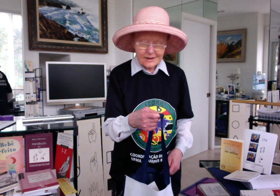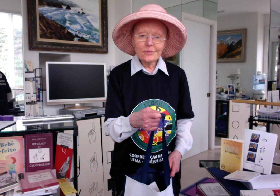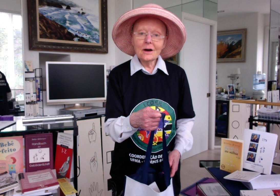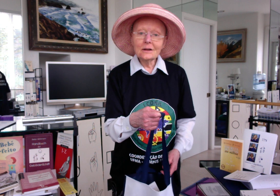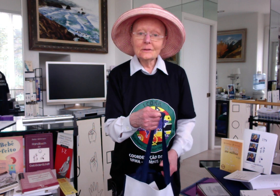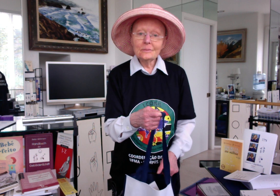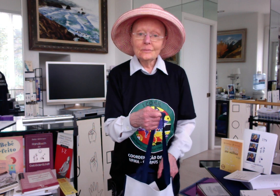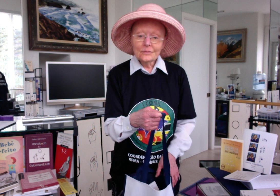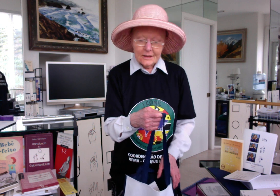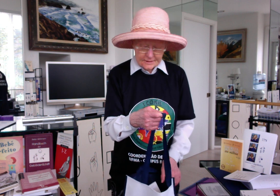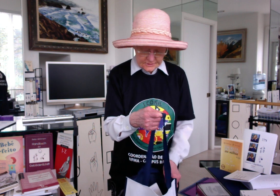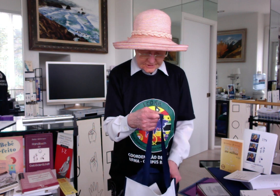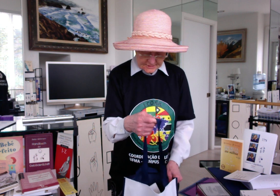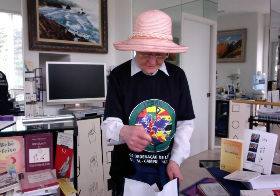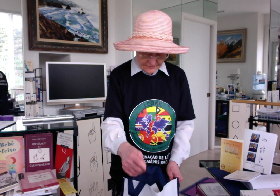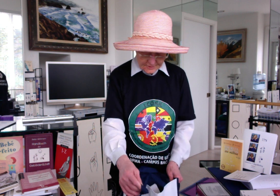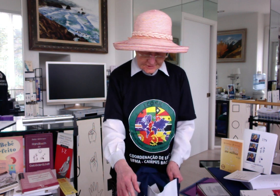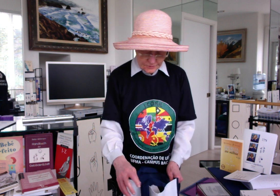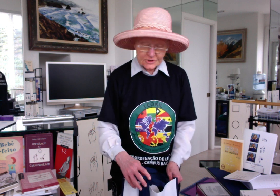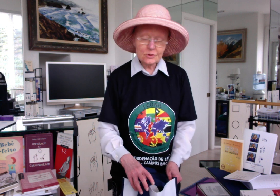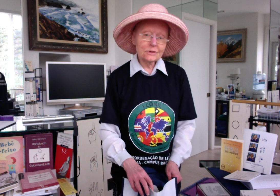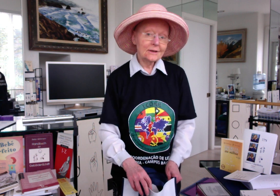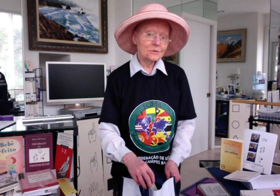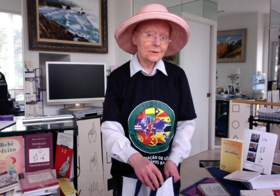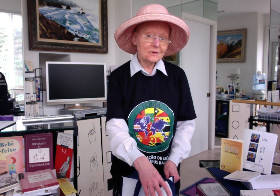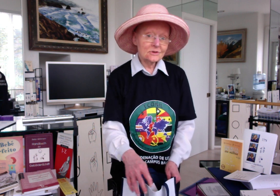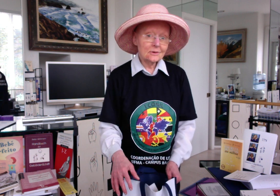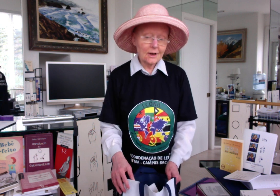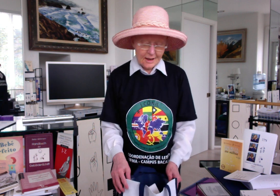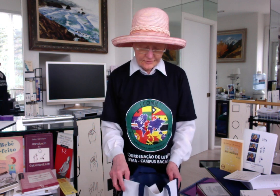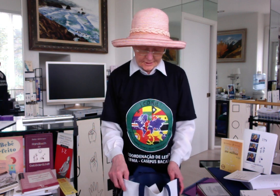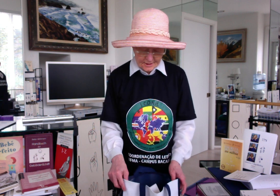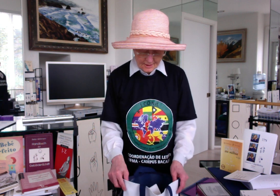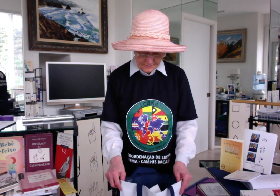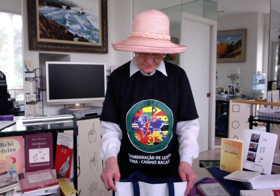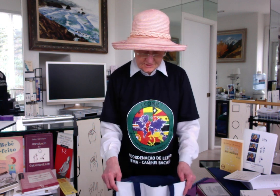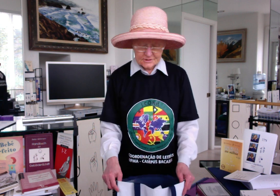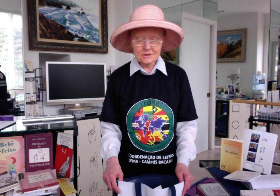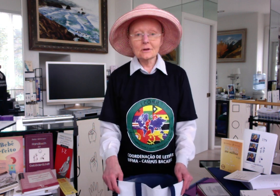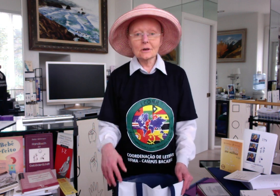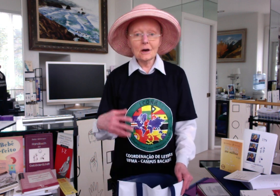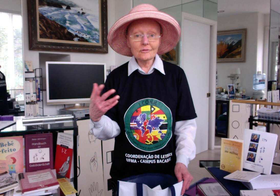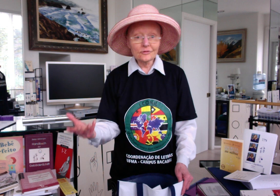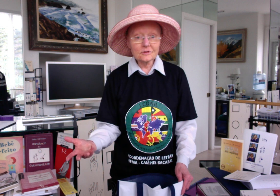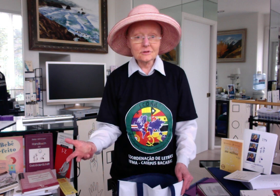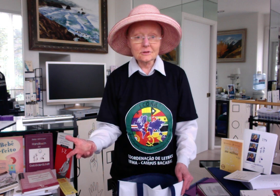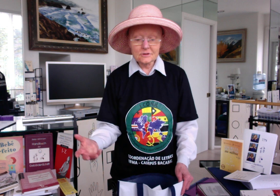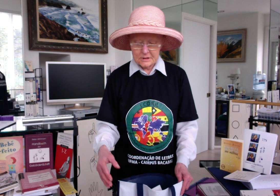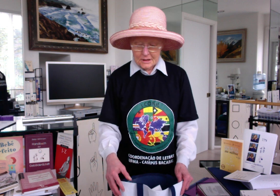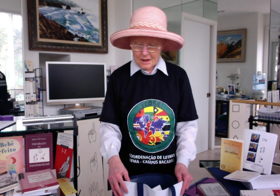Bacabal is a very special place because they are having Congresses, conferences, on